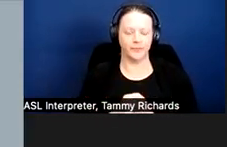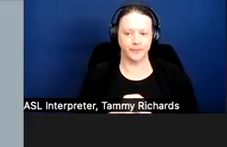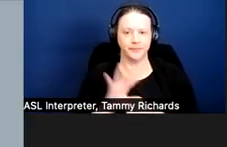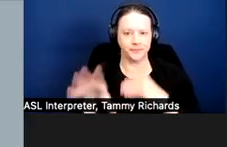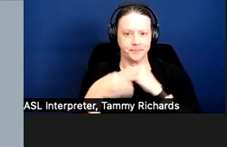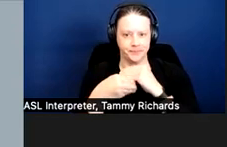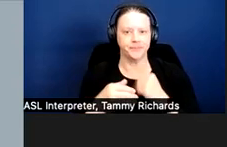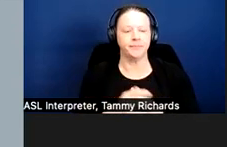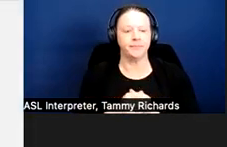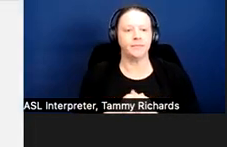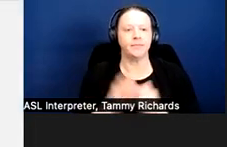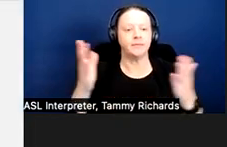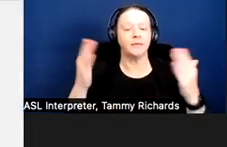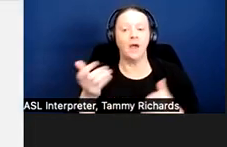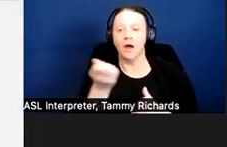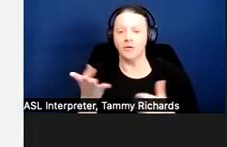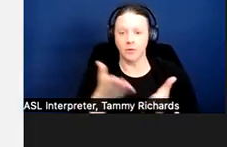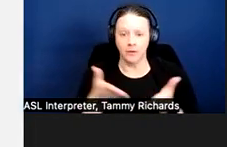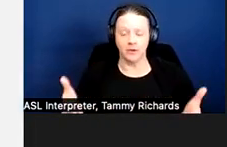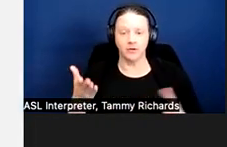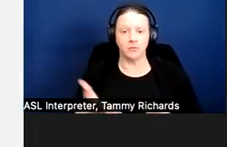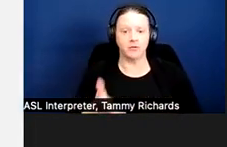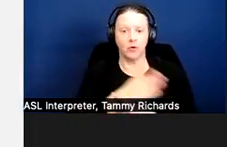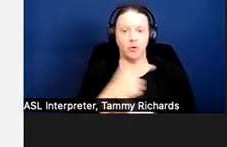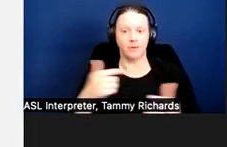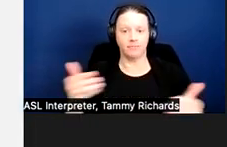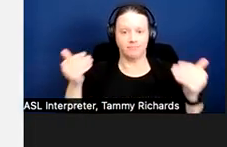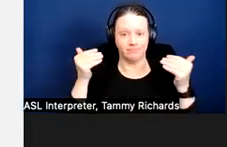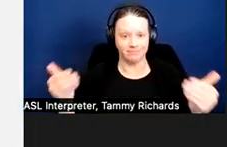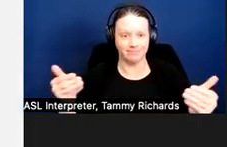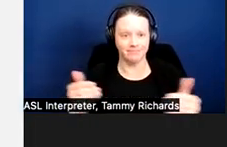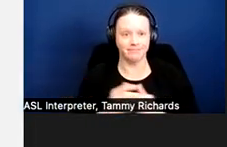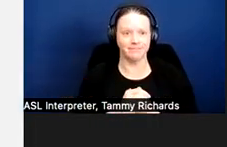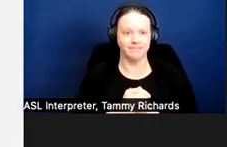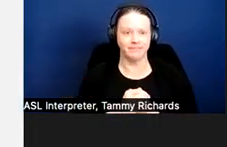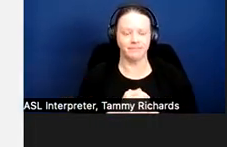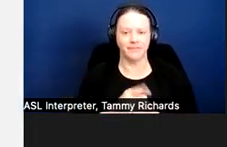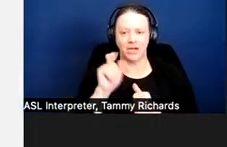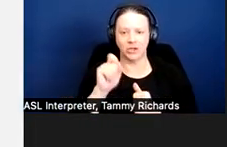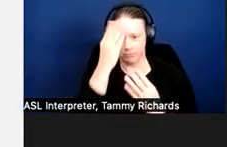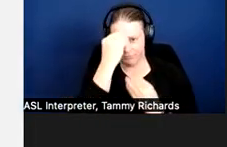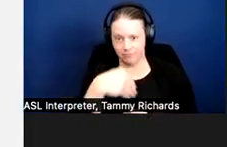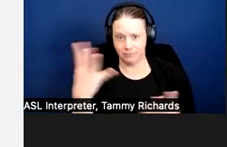A couple of things before we move on that I should note that apply to both accommodations